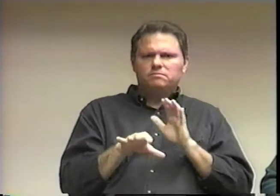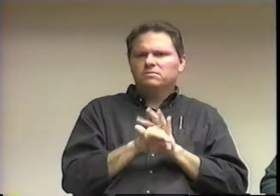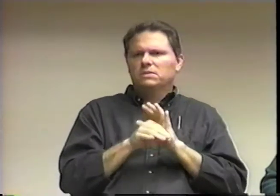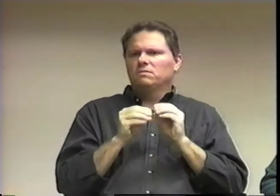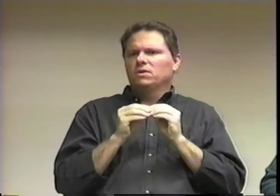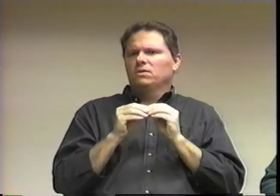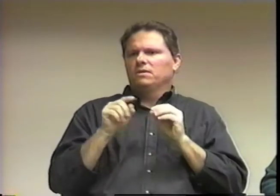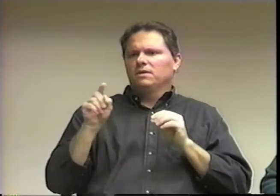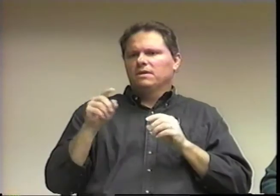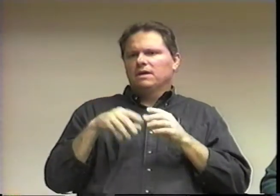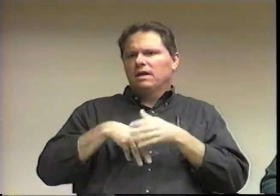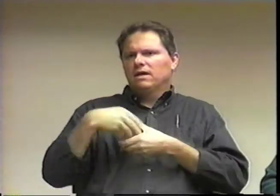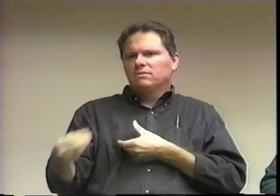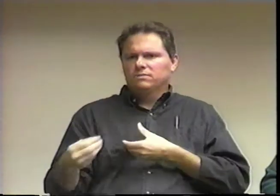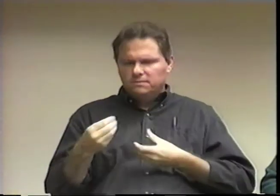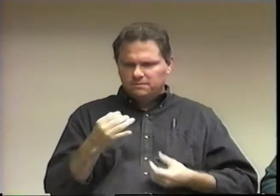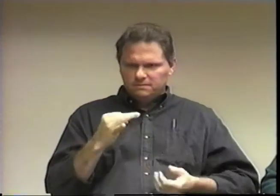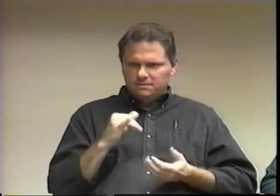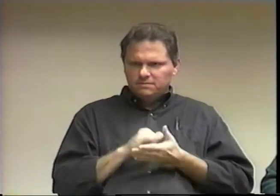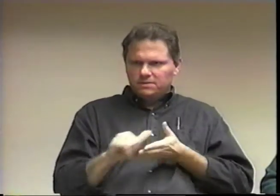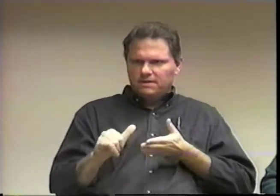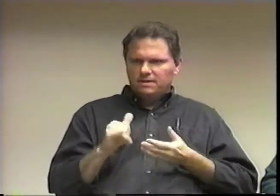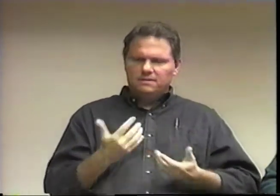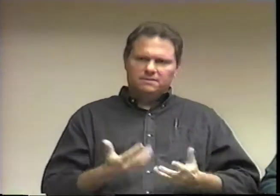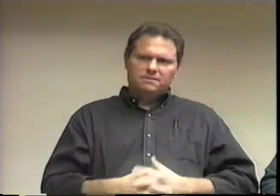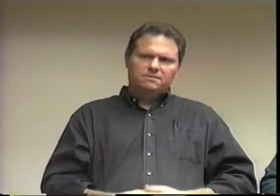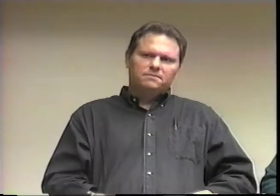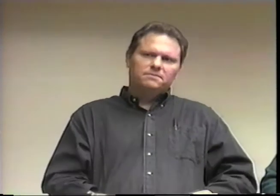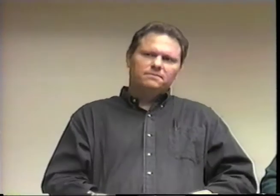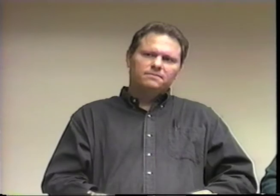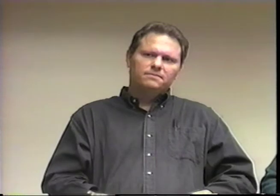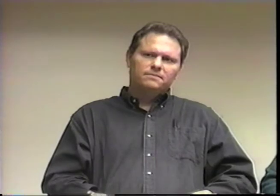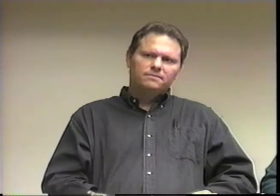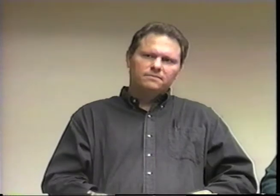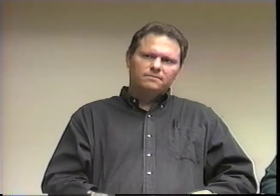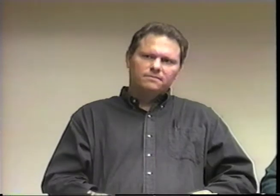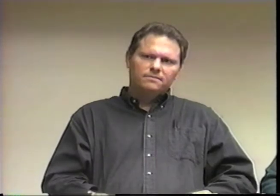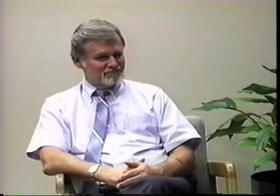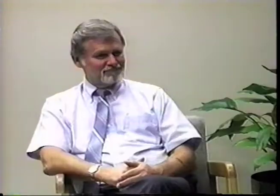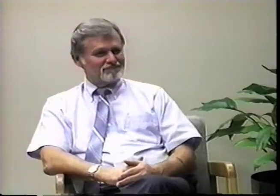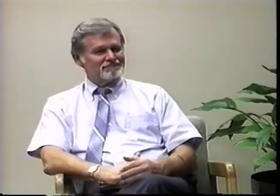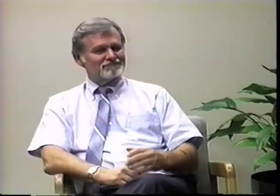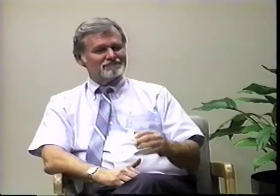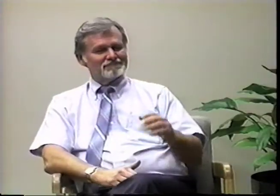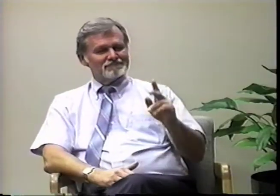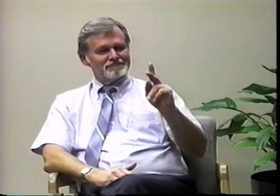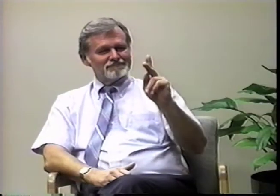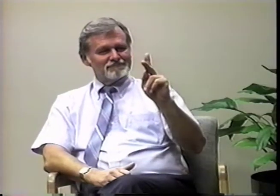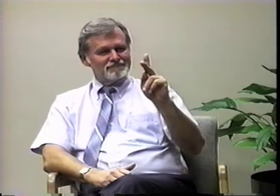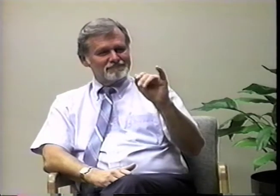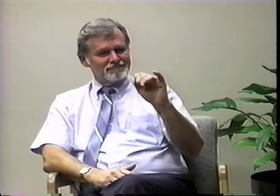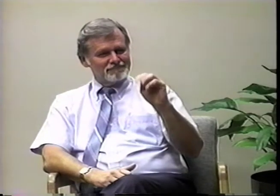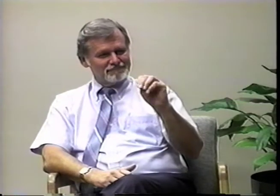That's part of the reason I wanted to leave New York.